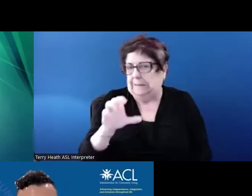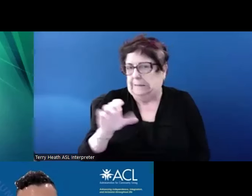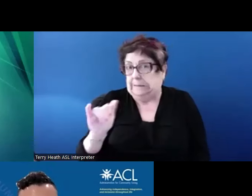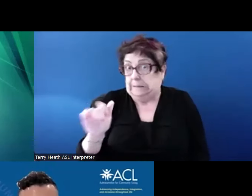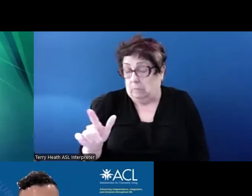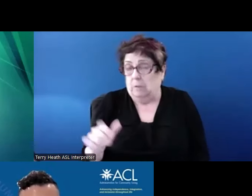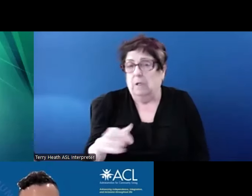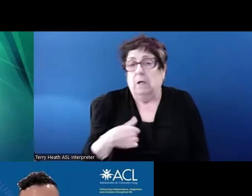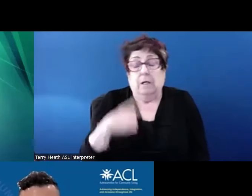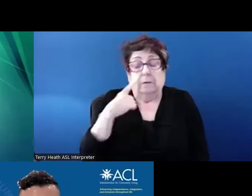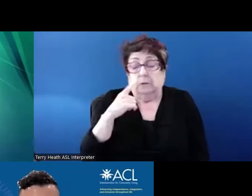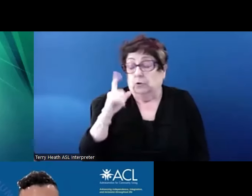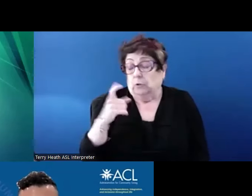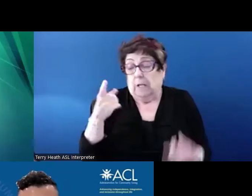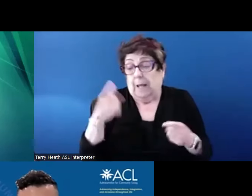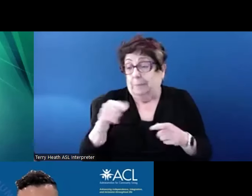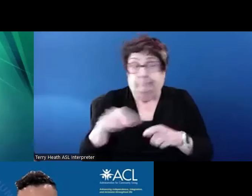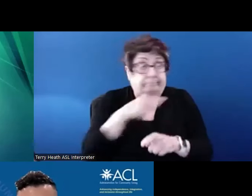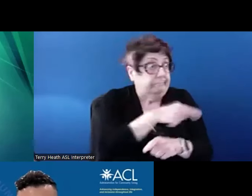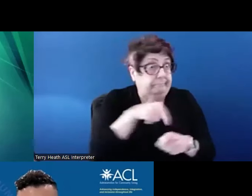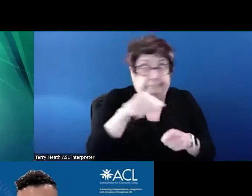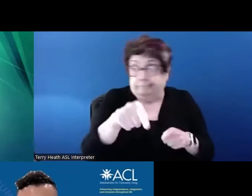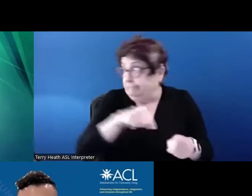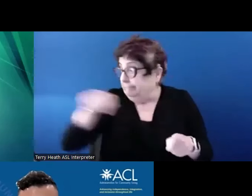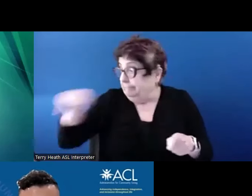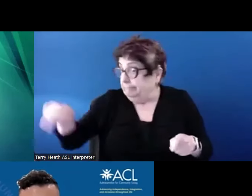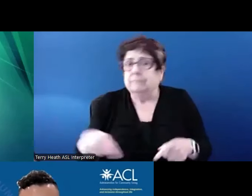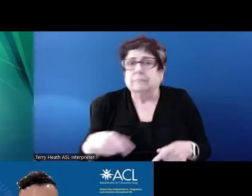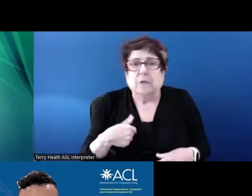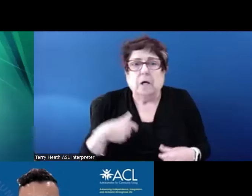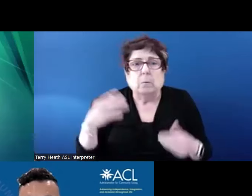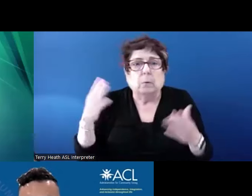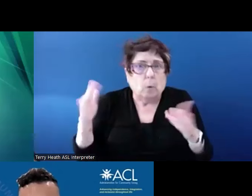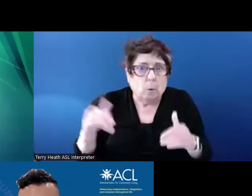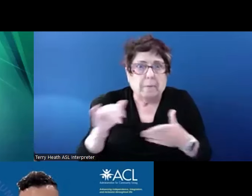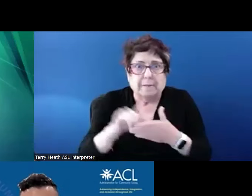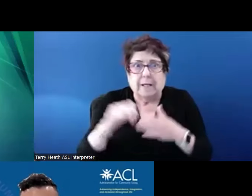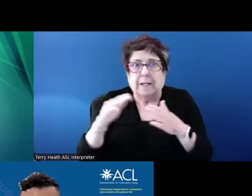in all directions. I would hope that housing authorities have been trying to partner with